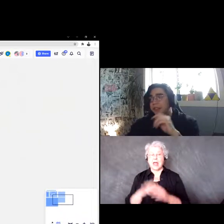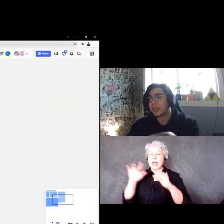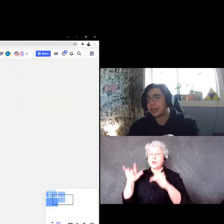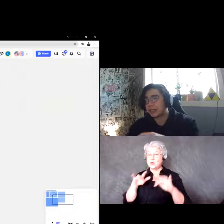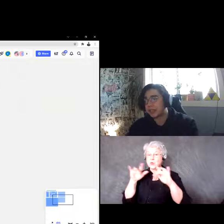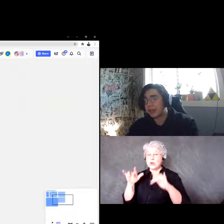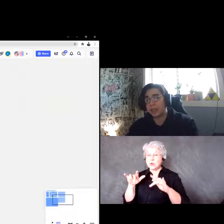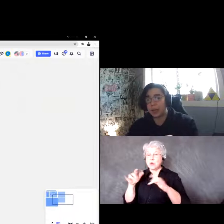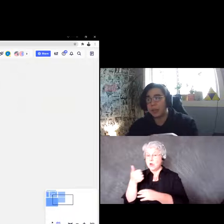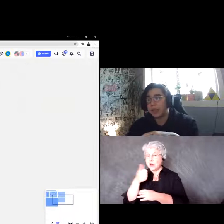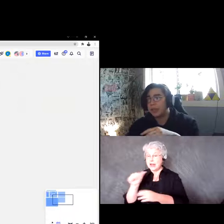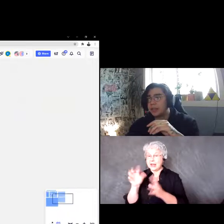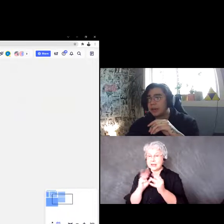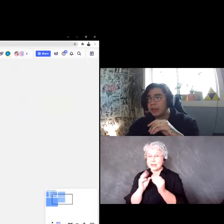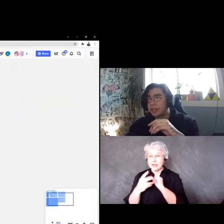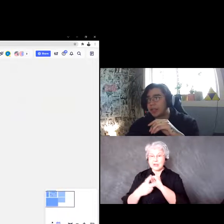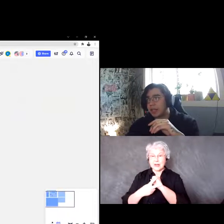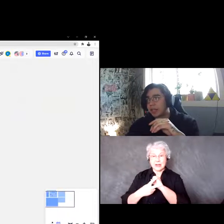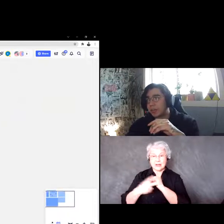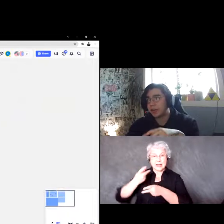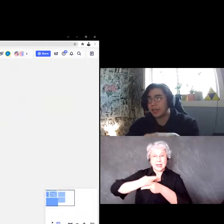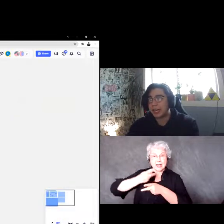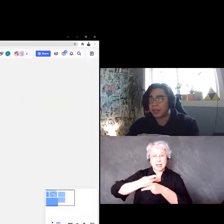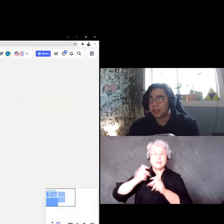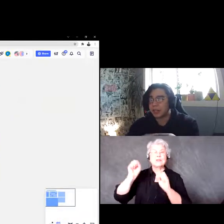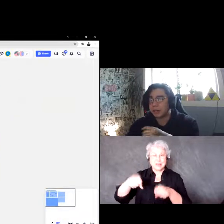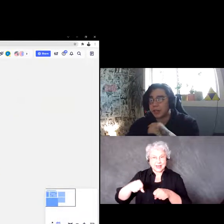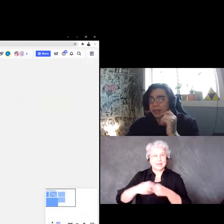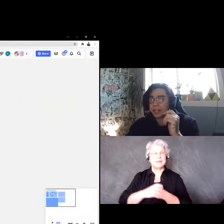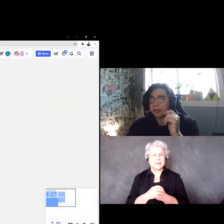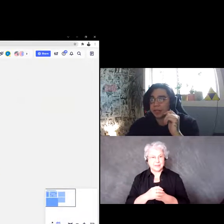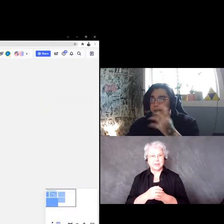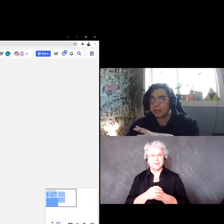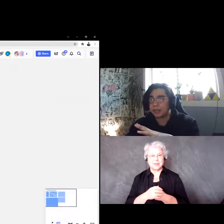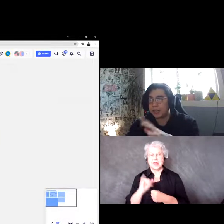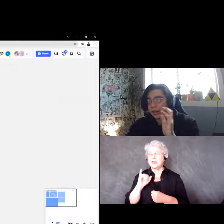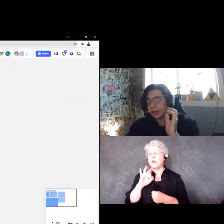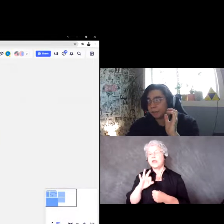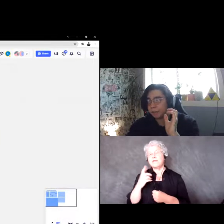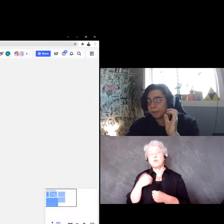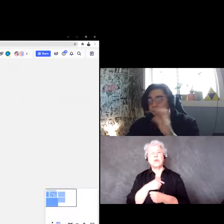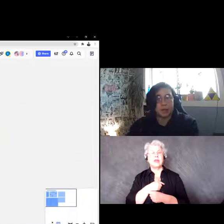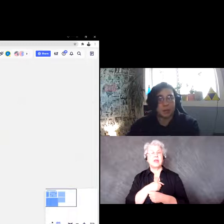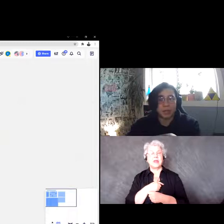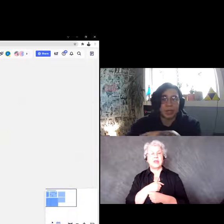and saving them, so if this was a community engagement, if we held a virtual meeting